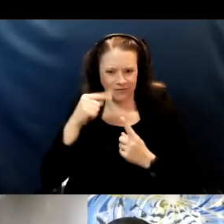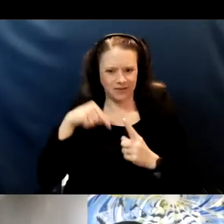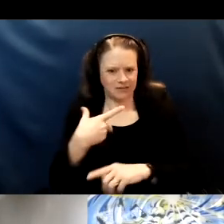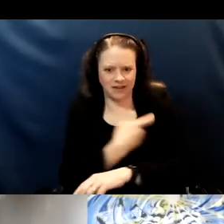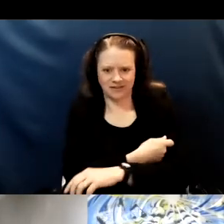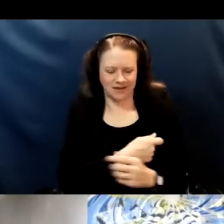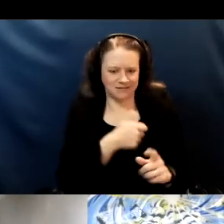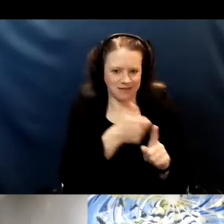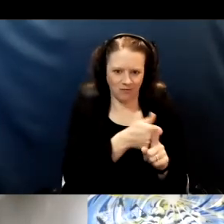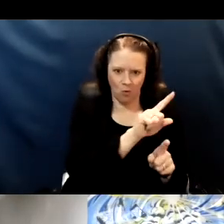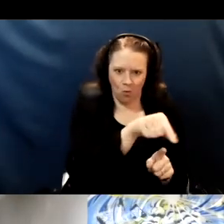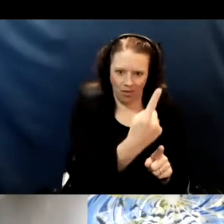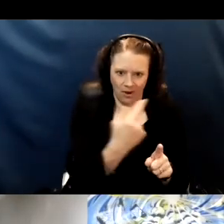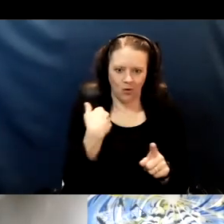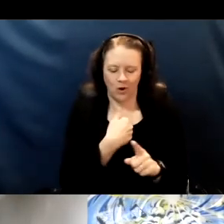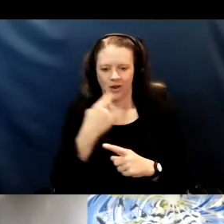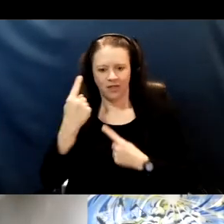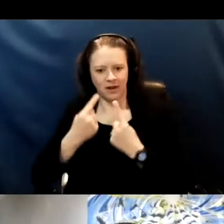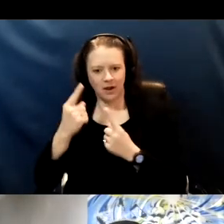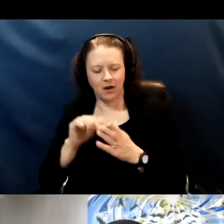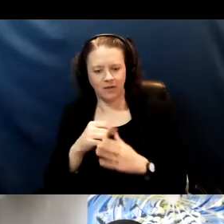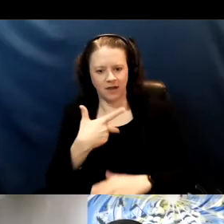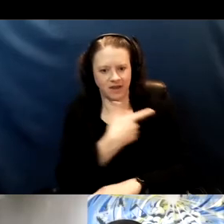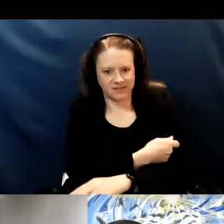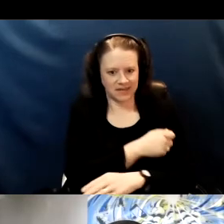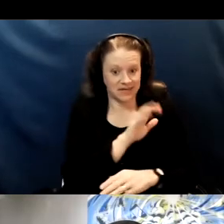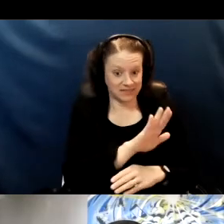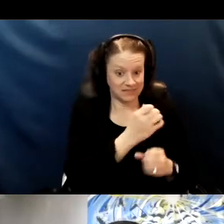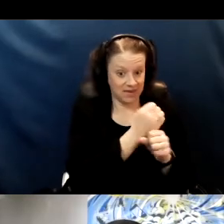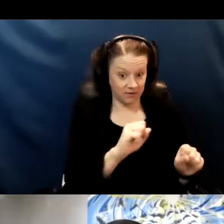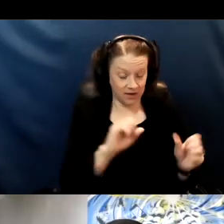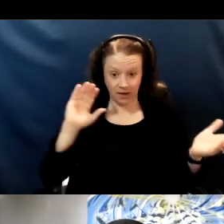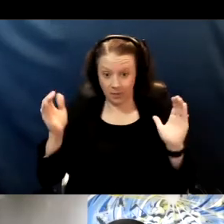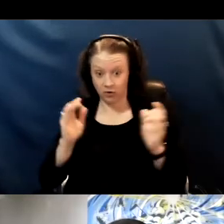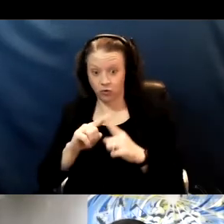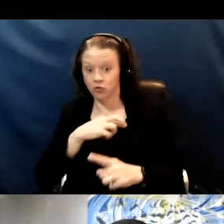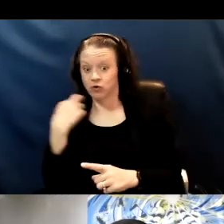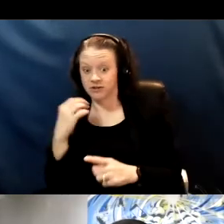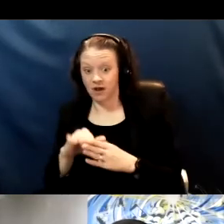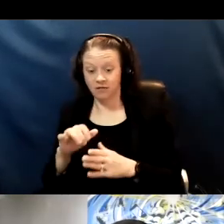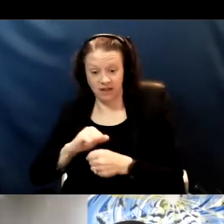we're thinking about this vaccine and its safety and comparing it to the risk of the disease itself.